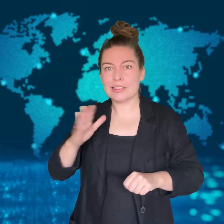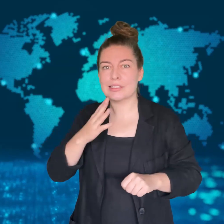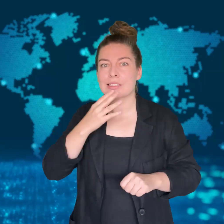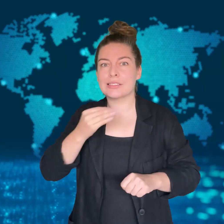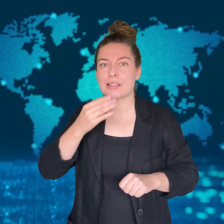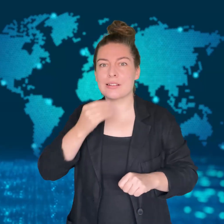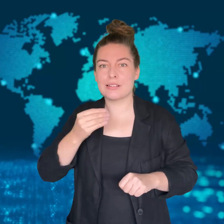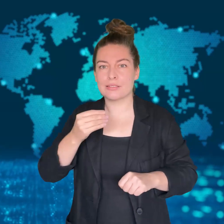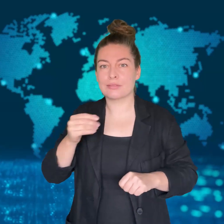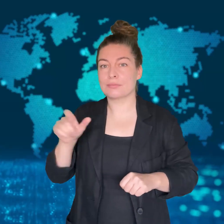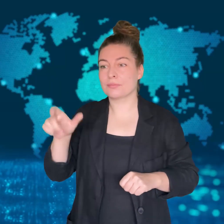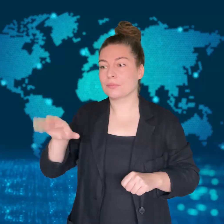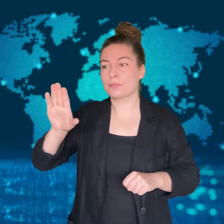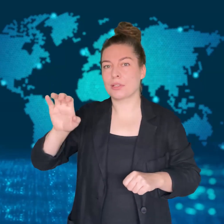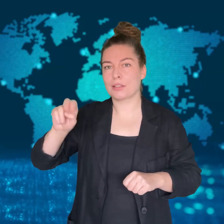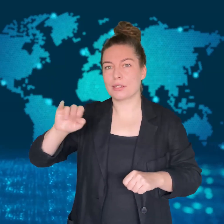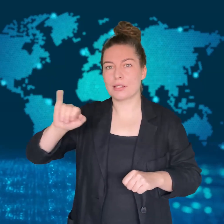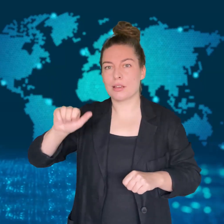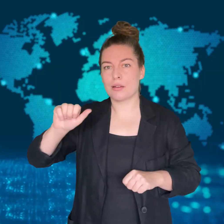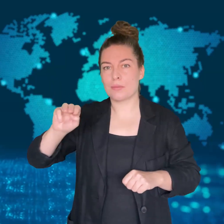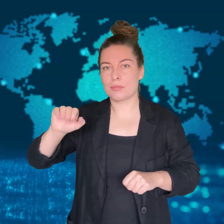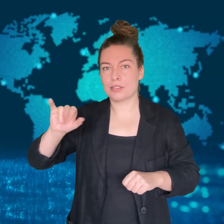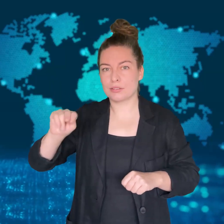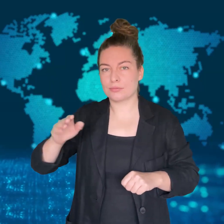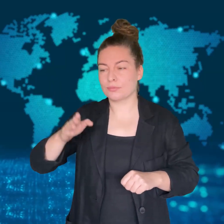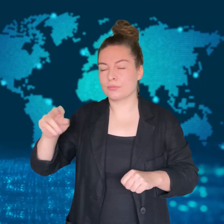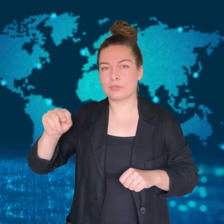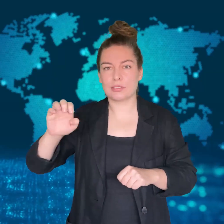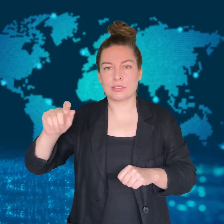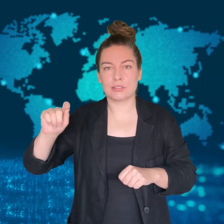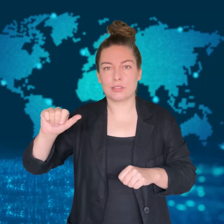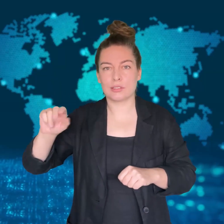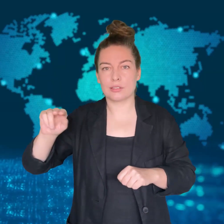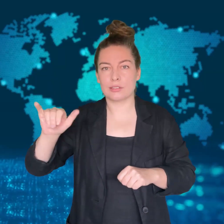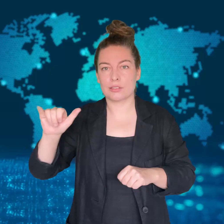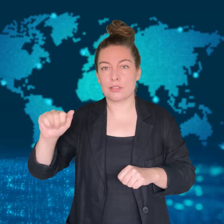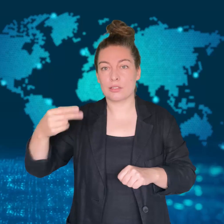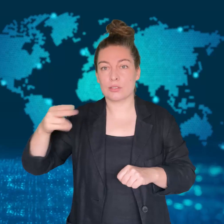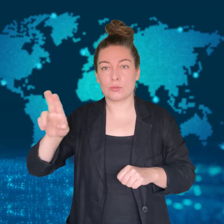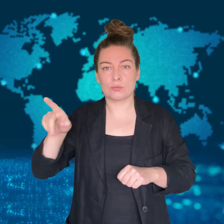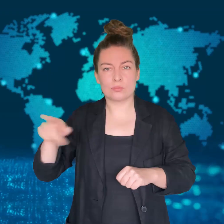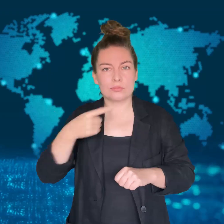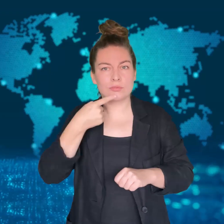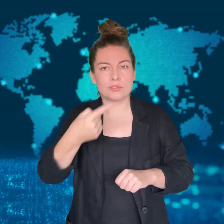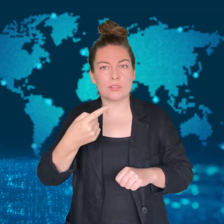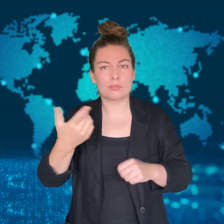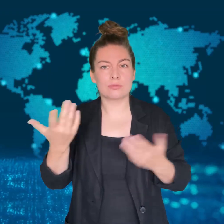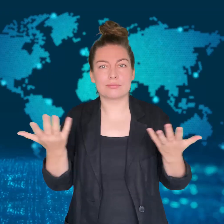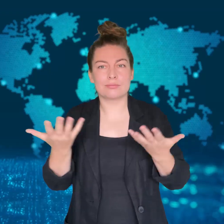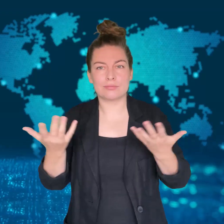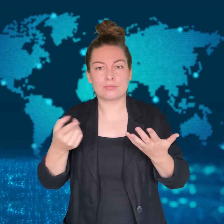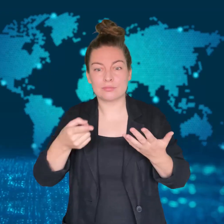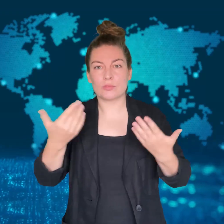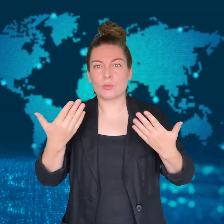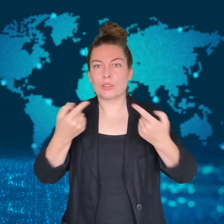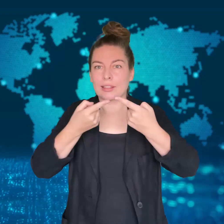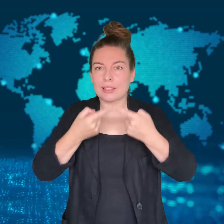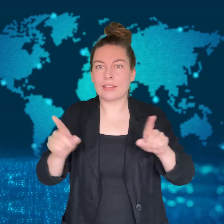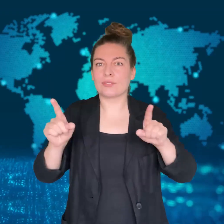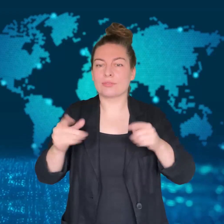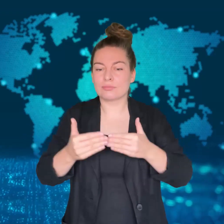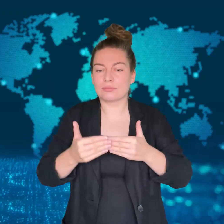Benjamin Netanyahu, Israel's prime minister, says the next stage of